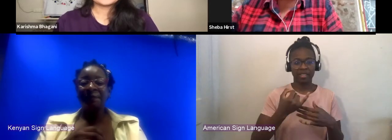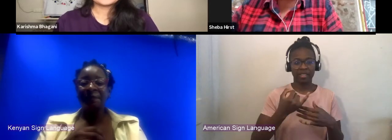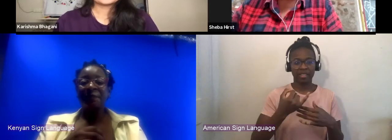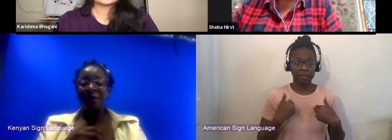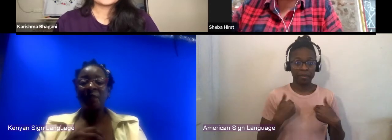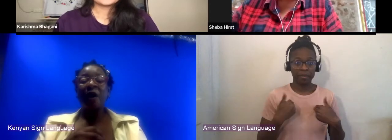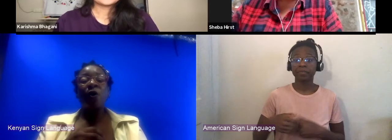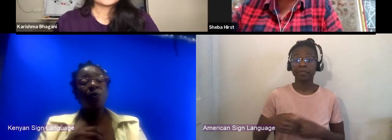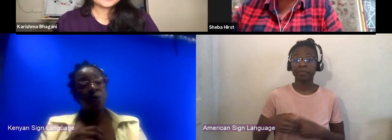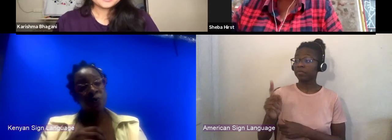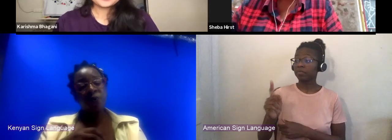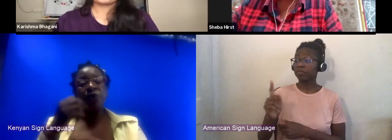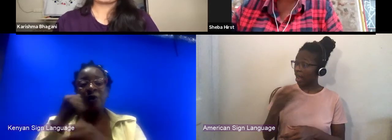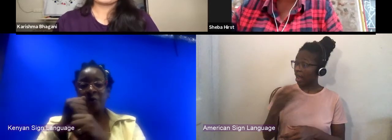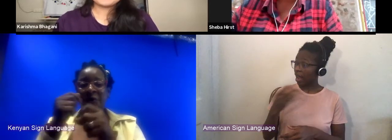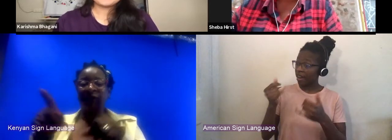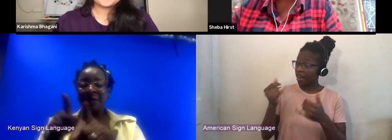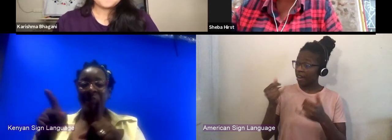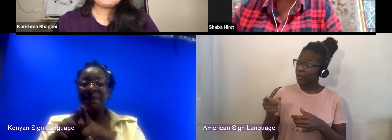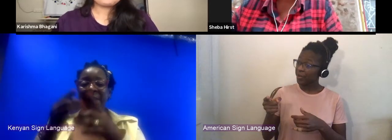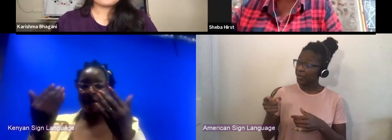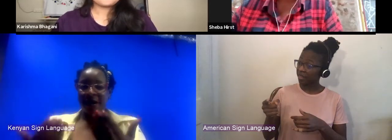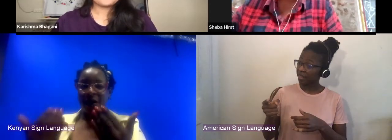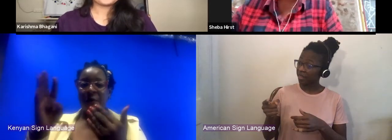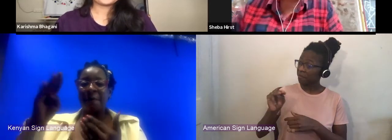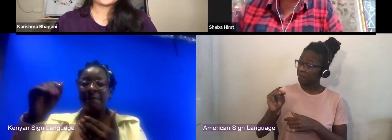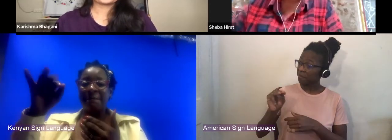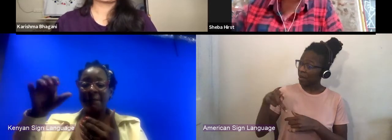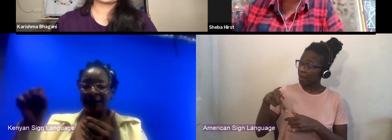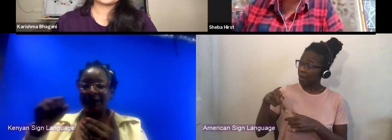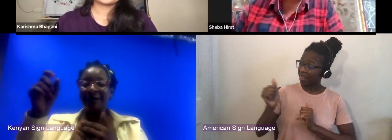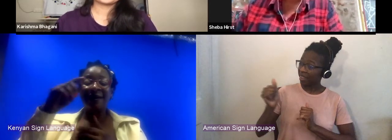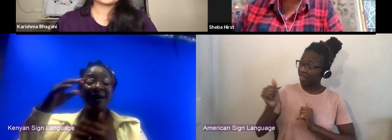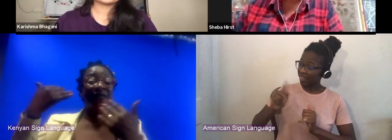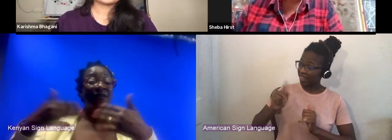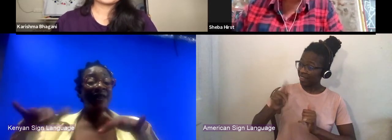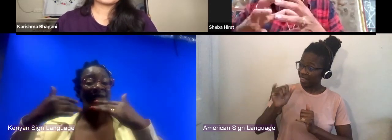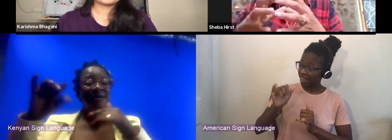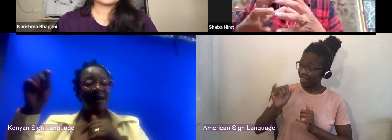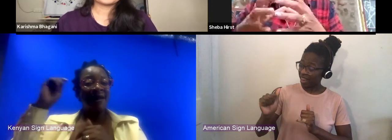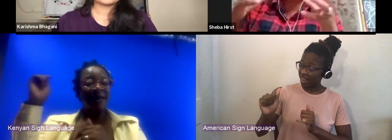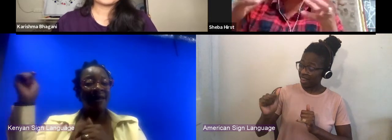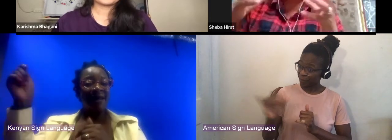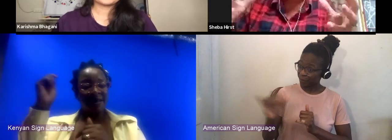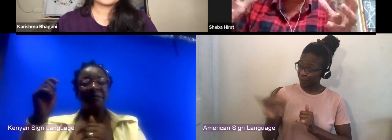And now I'm doing Map Theater Kenya as well. Yeah, so everything seems to kind of birth another thing